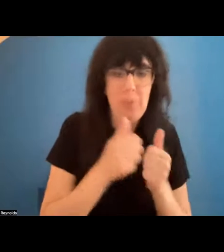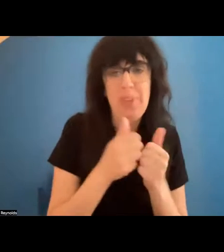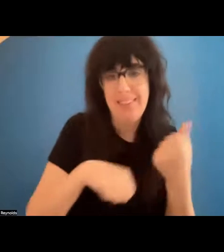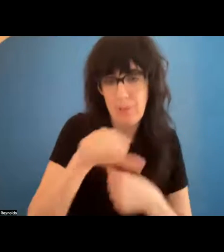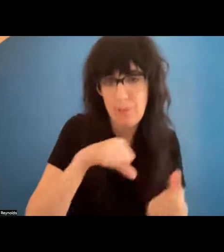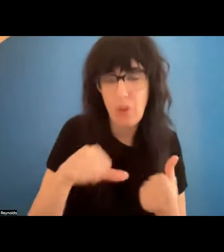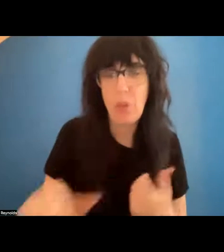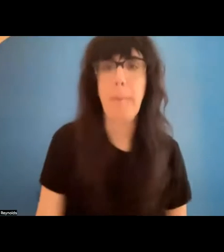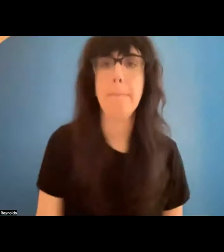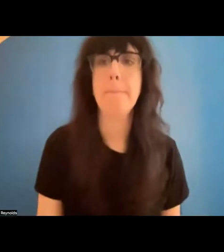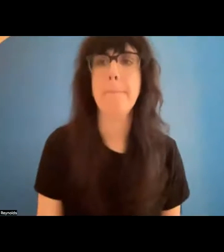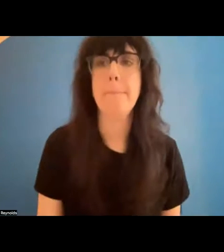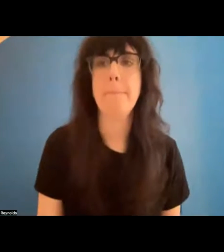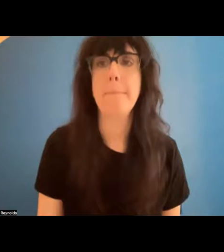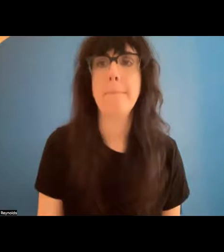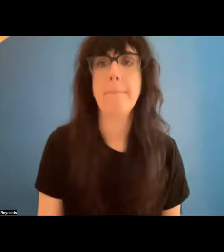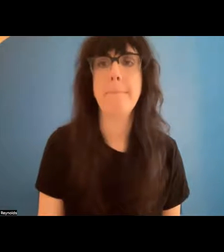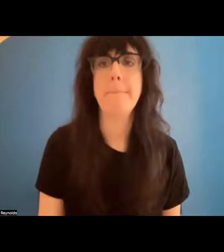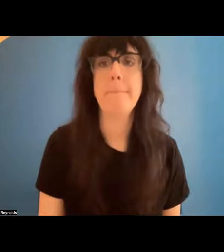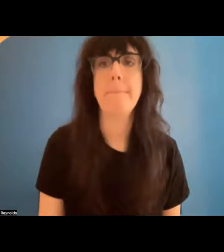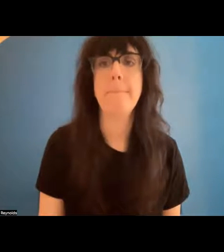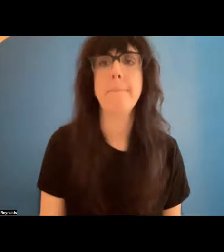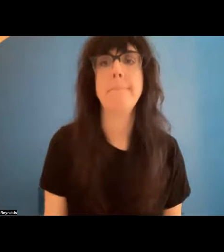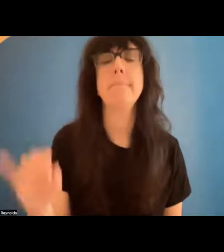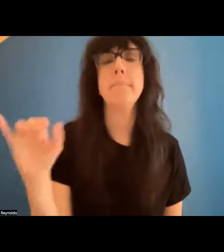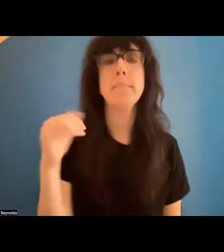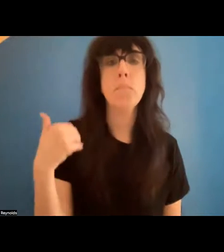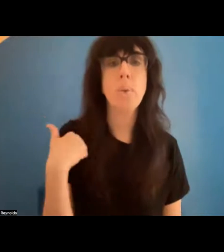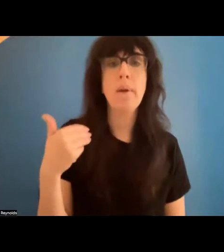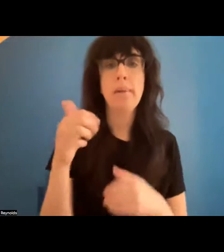ASL interpreters from SignNexus and closed captioning services